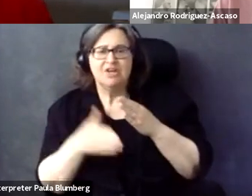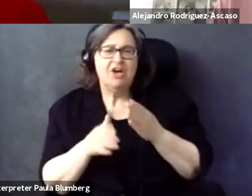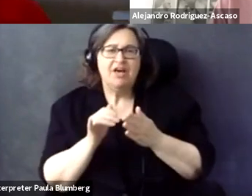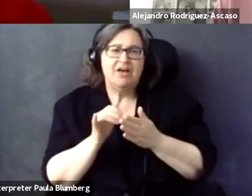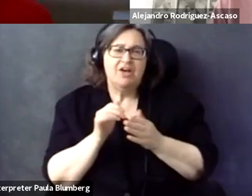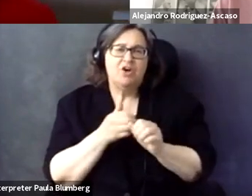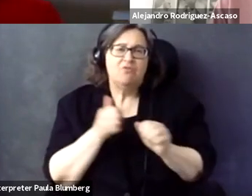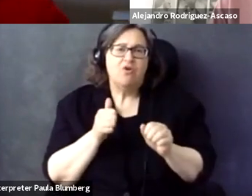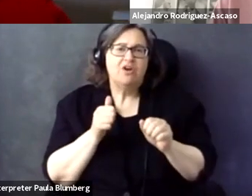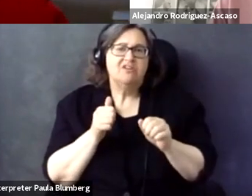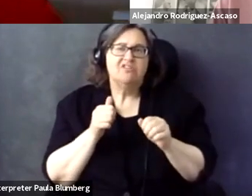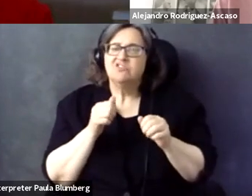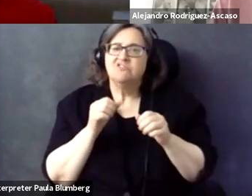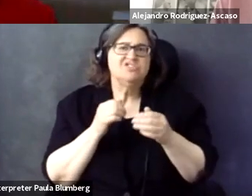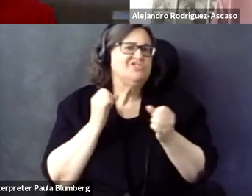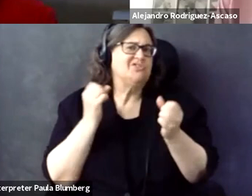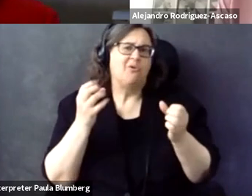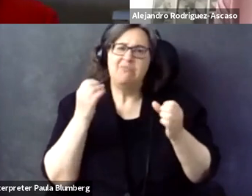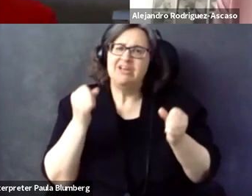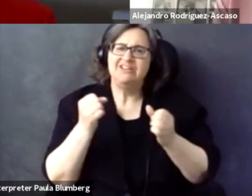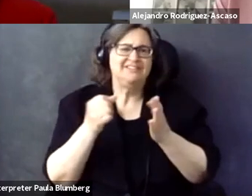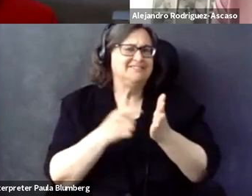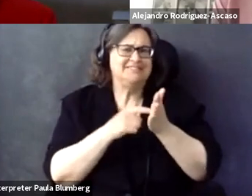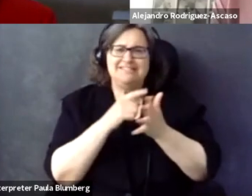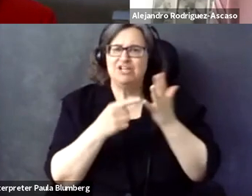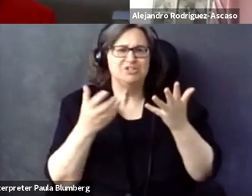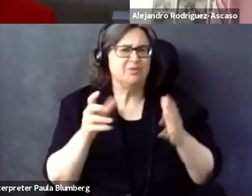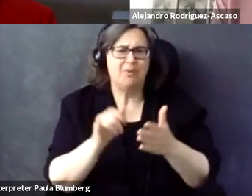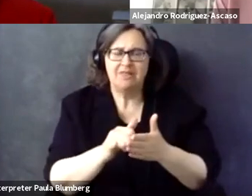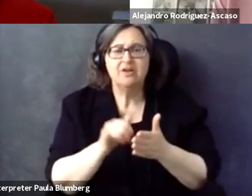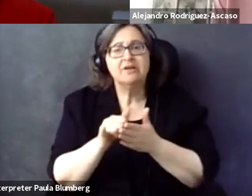absolutely (?) establish whether they have succeeded or not succeeded